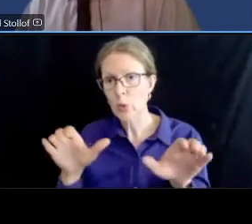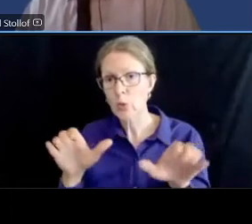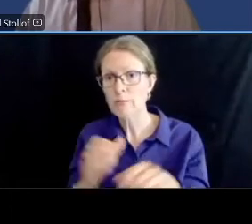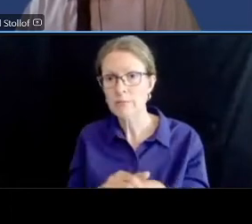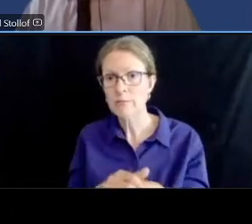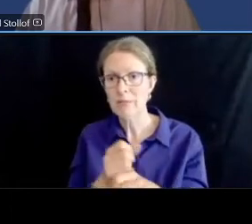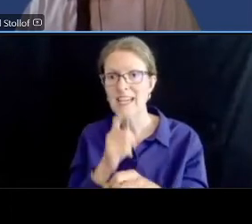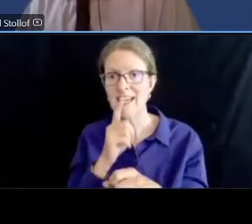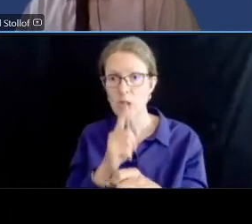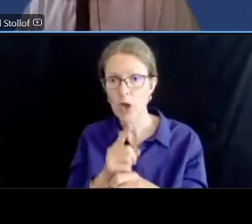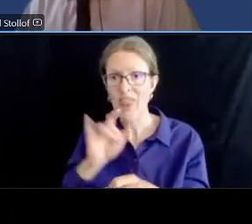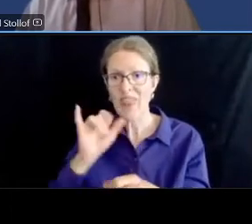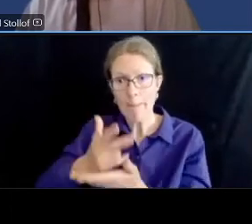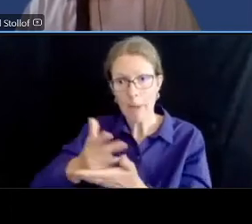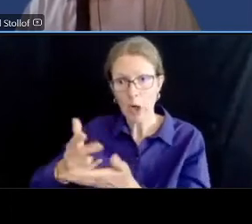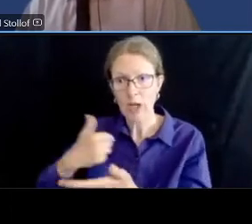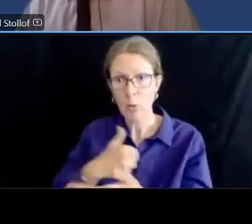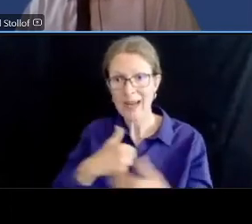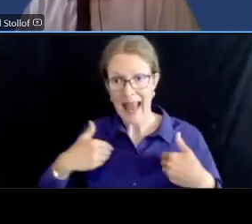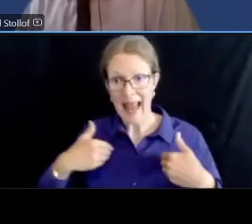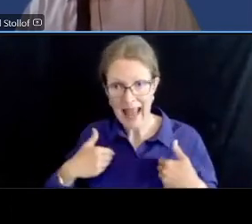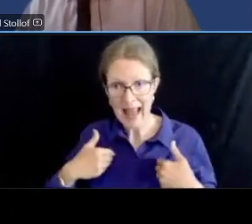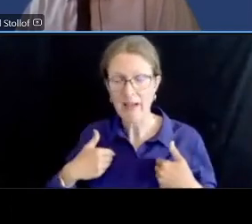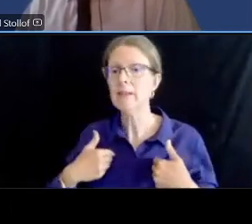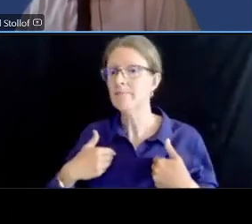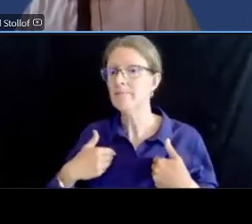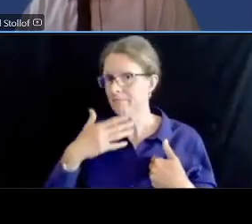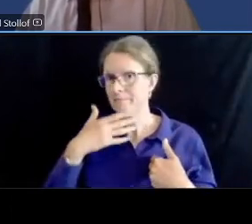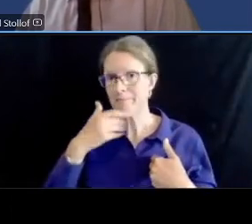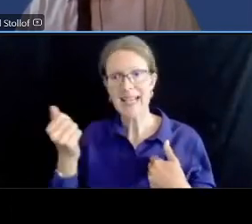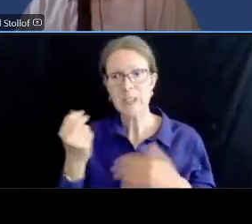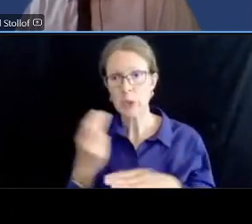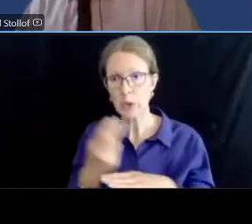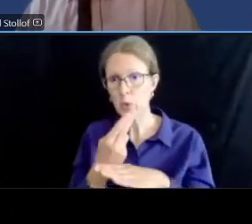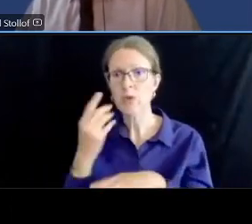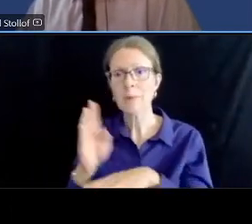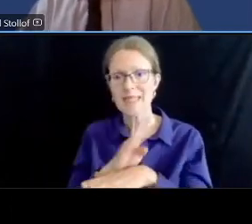is optimized for the businesses and the residents and the partner